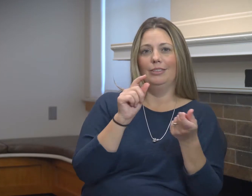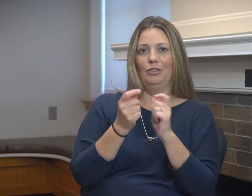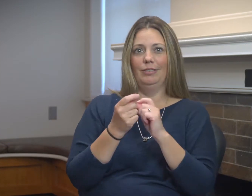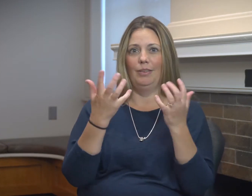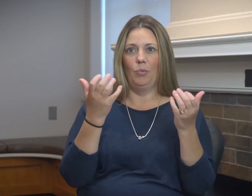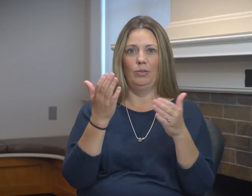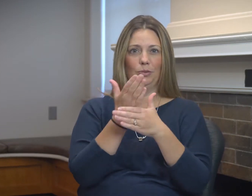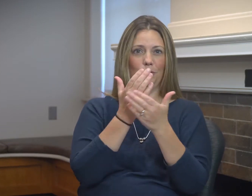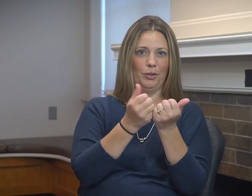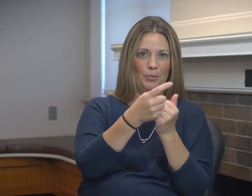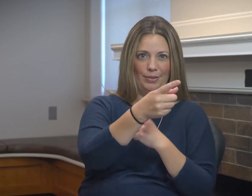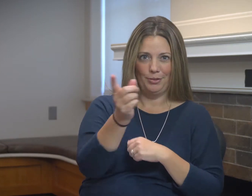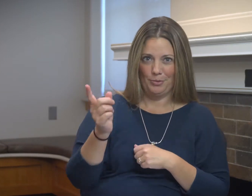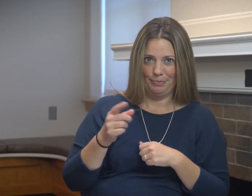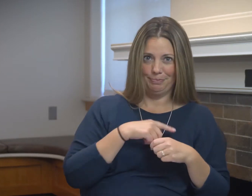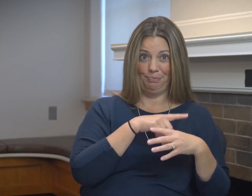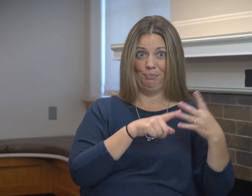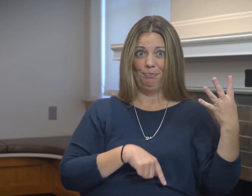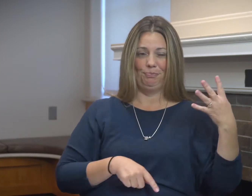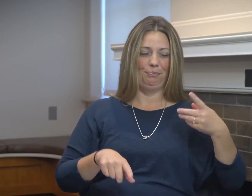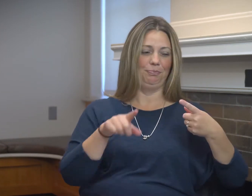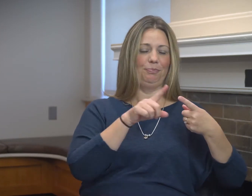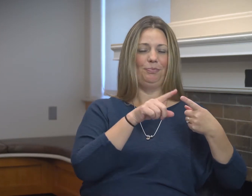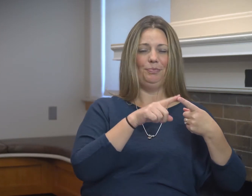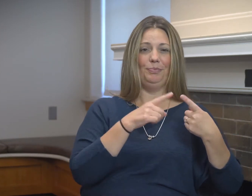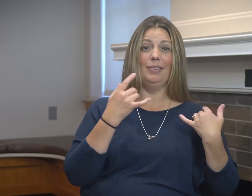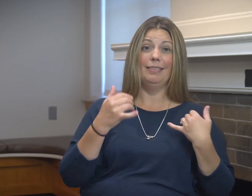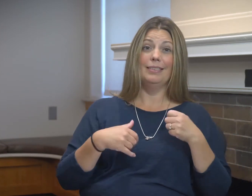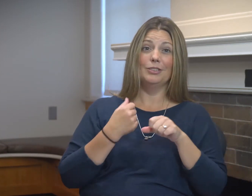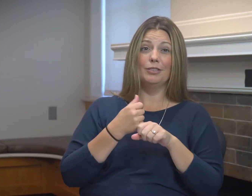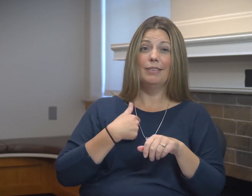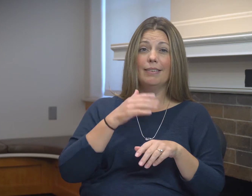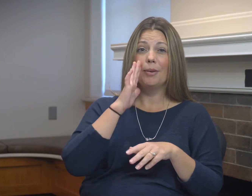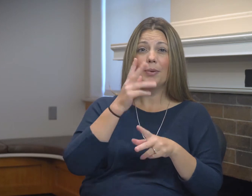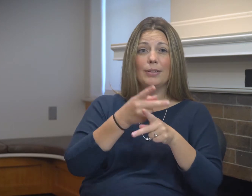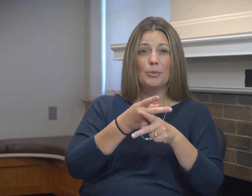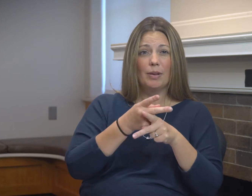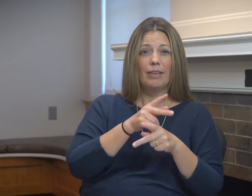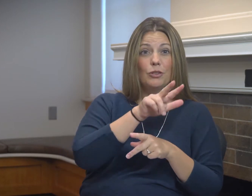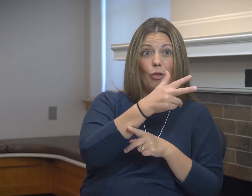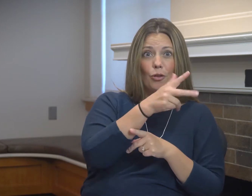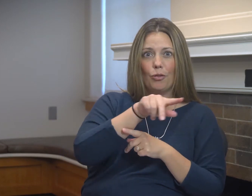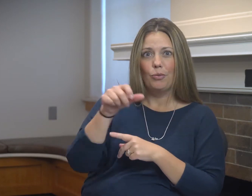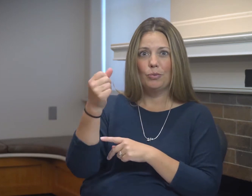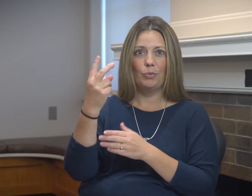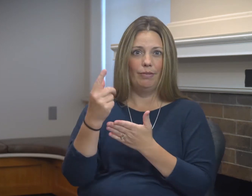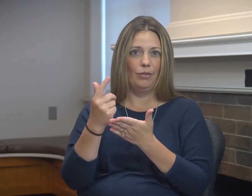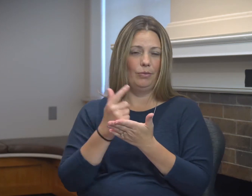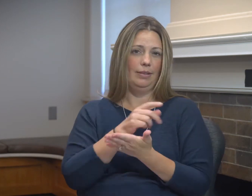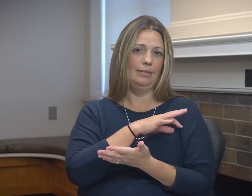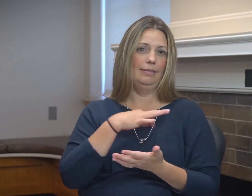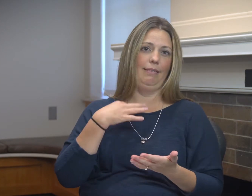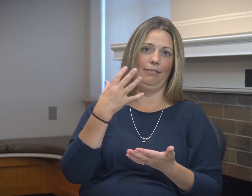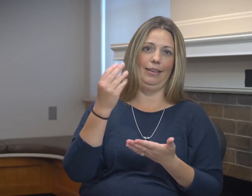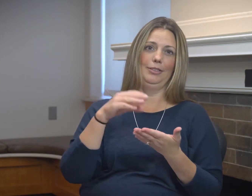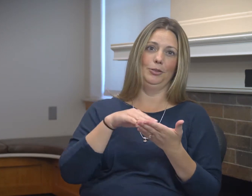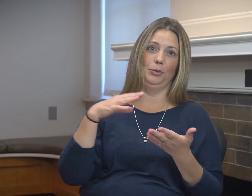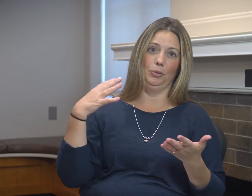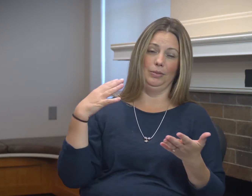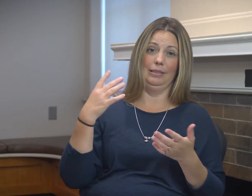This year there will be several new things and changes that I want to share with you. Four main keys - the first one, is that this year